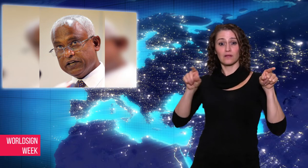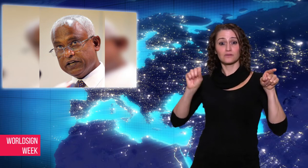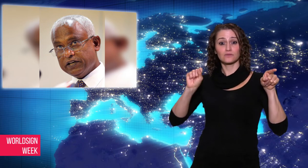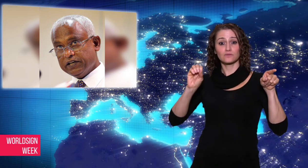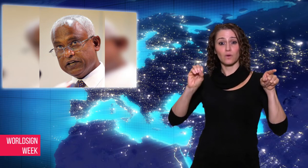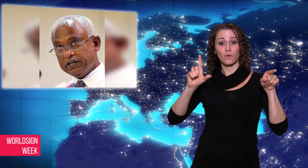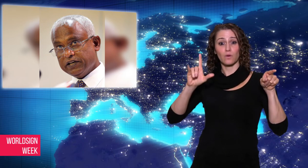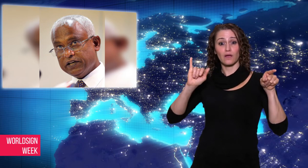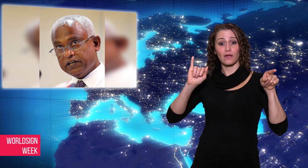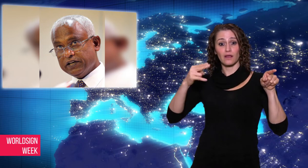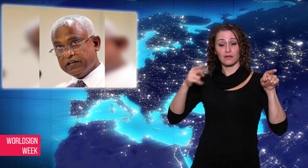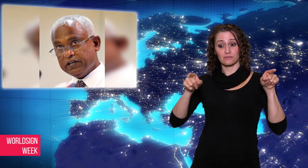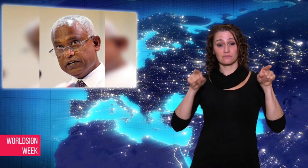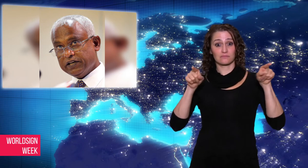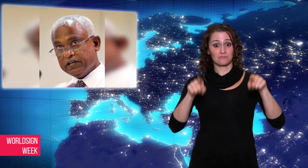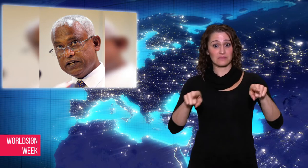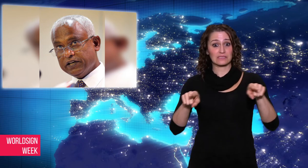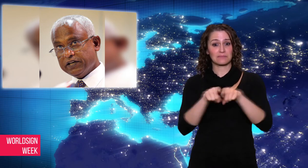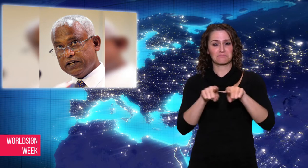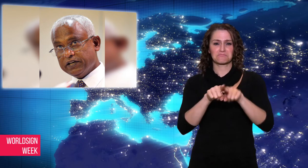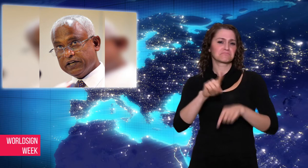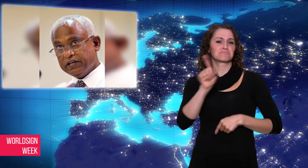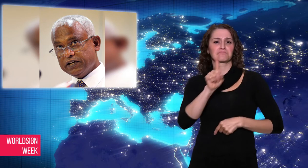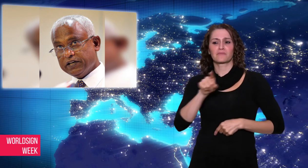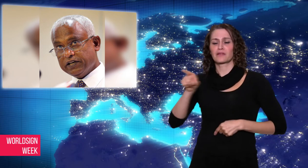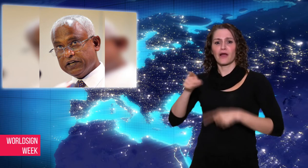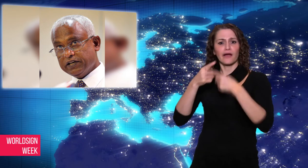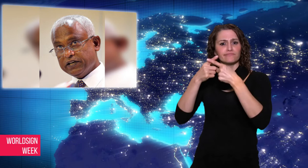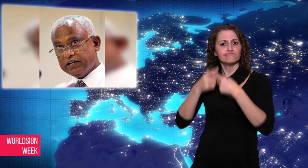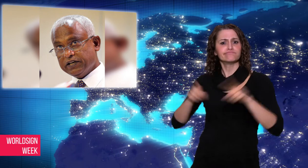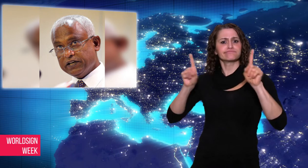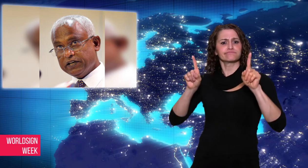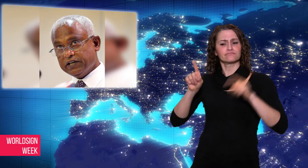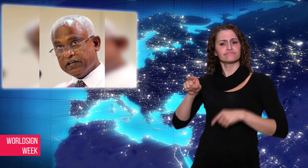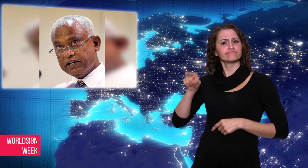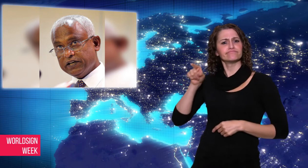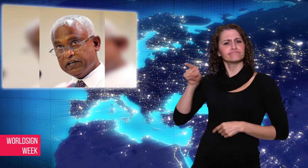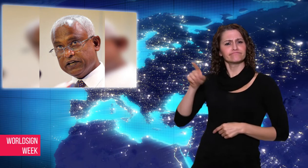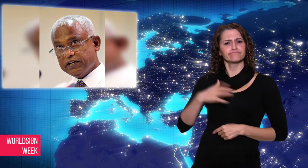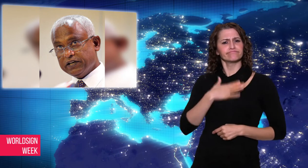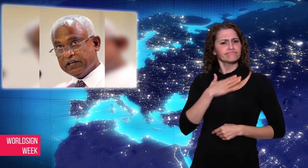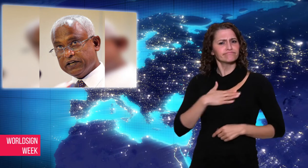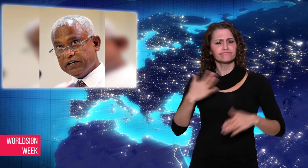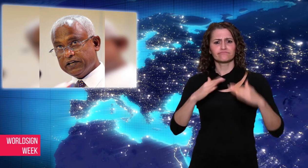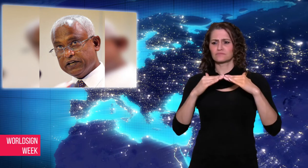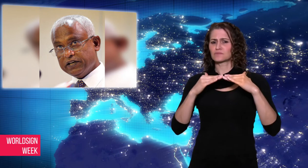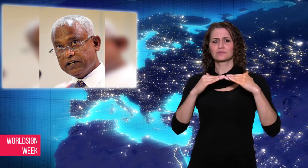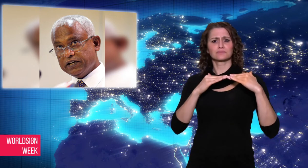Solih was a democracy activist